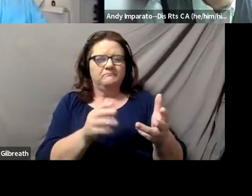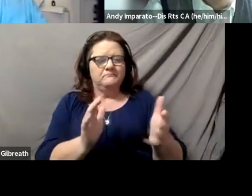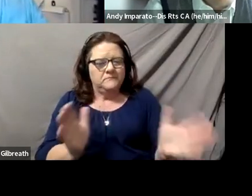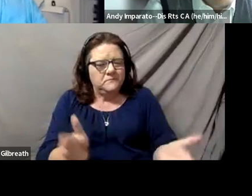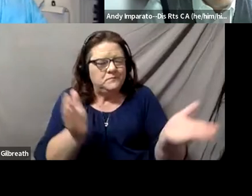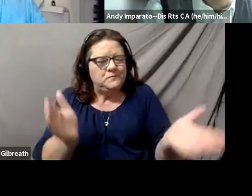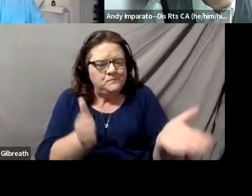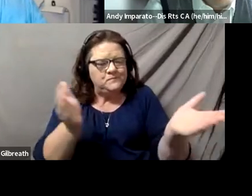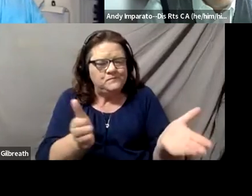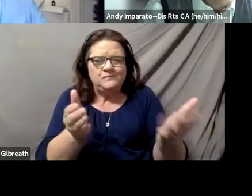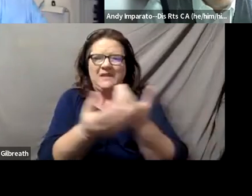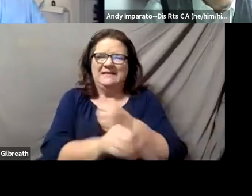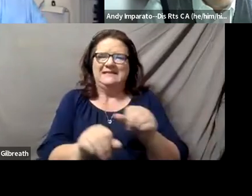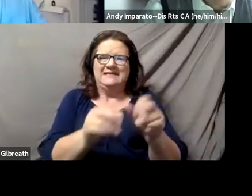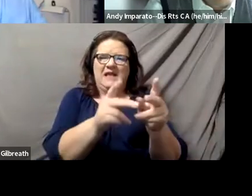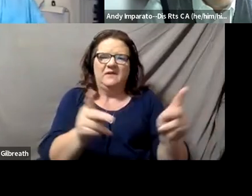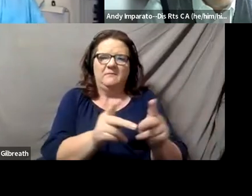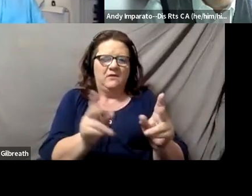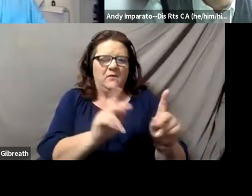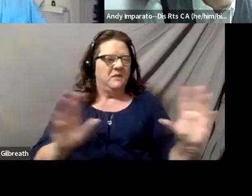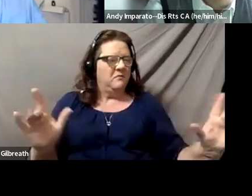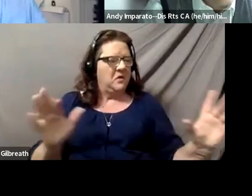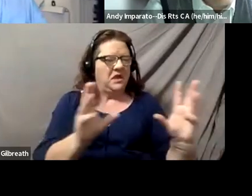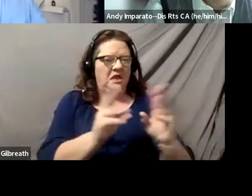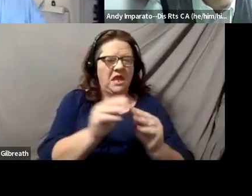safe spaces where people can gather and find community.